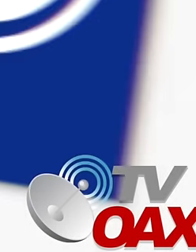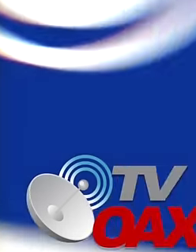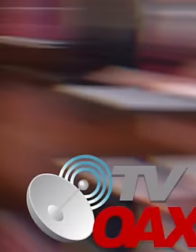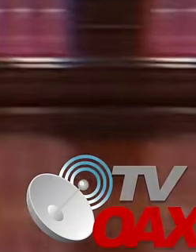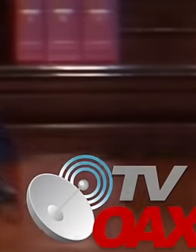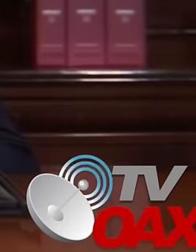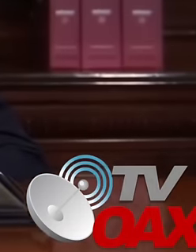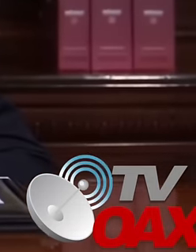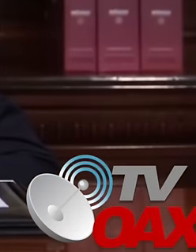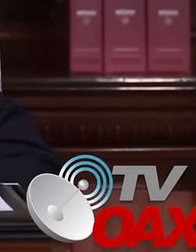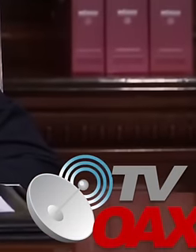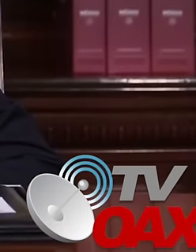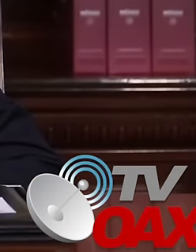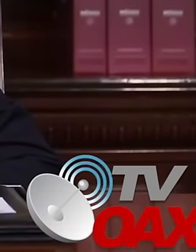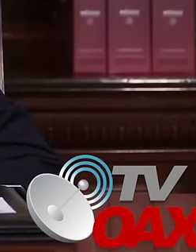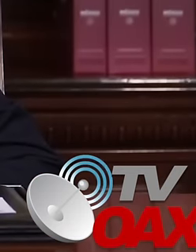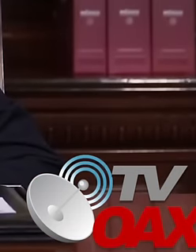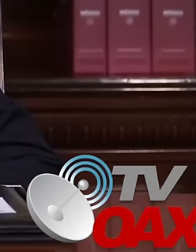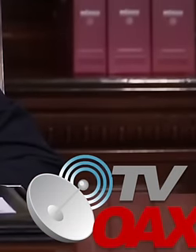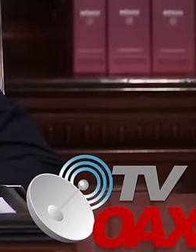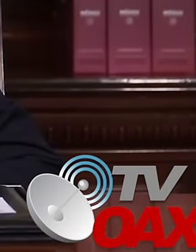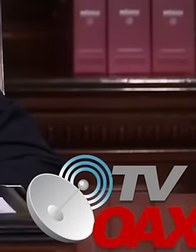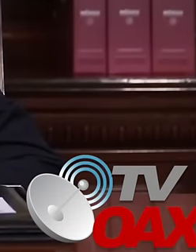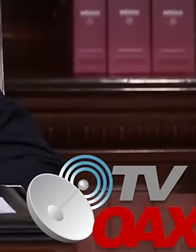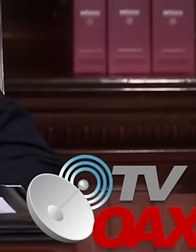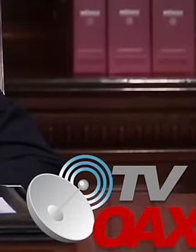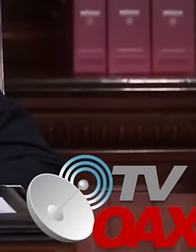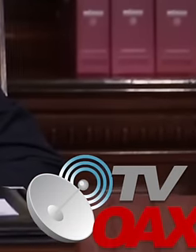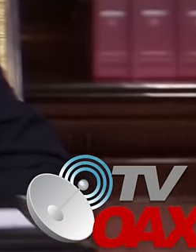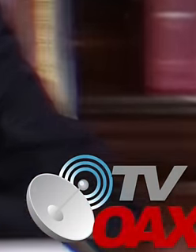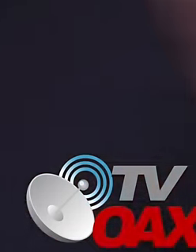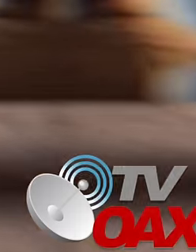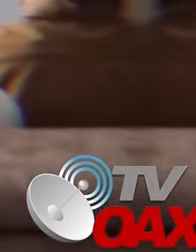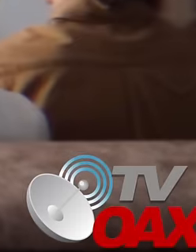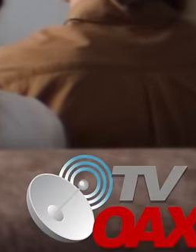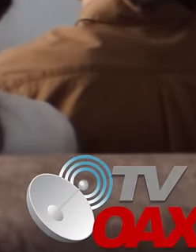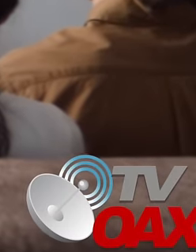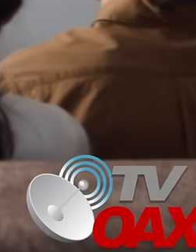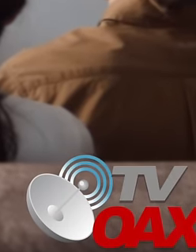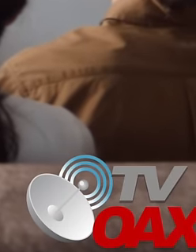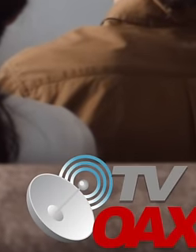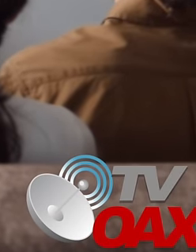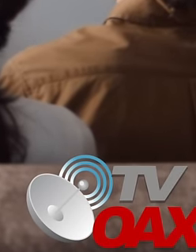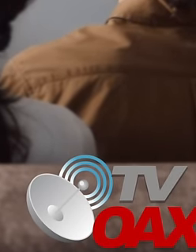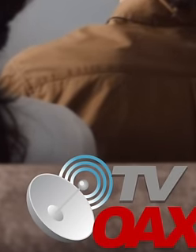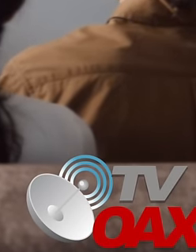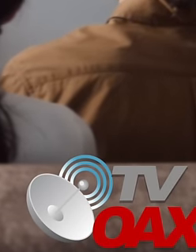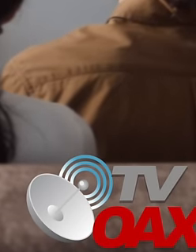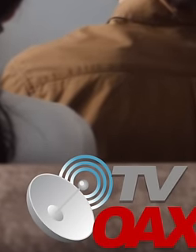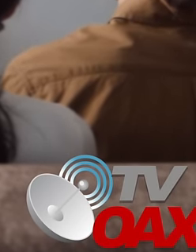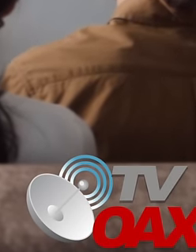immediately suspend the conferences of the average president through which millions of